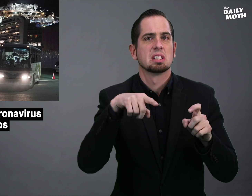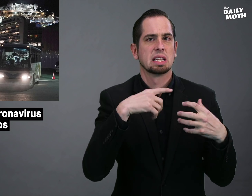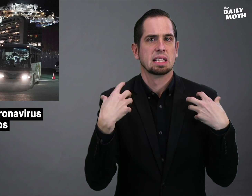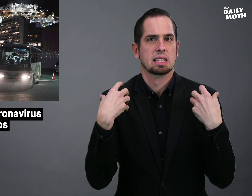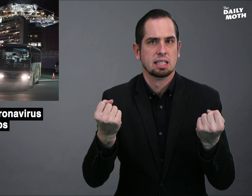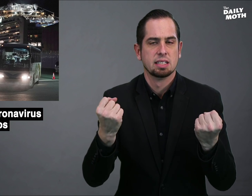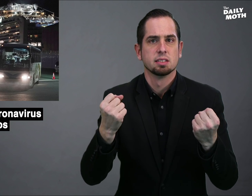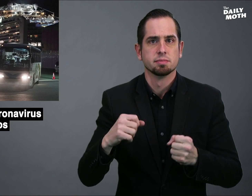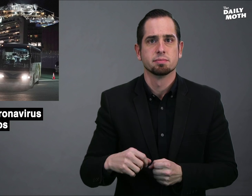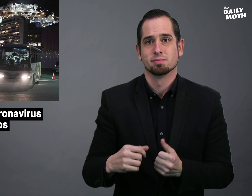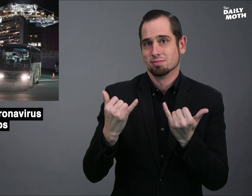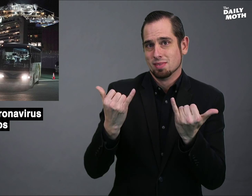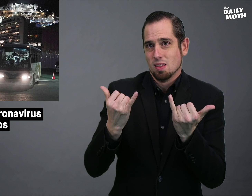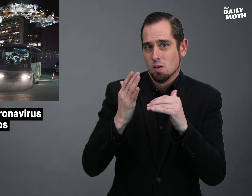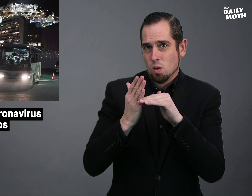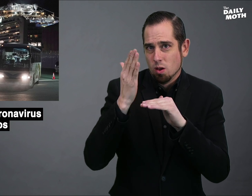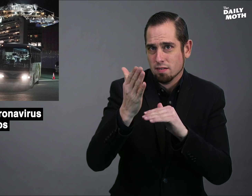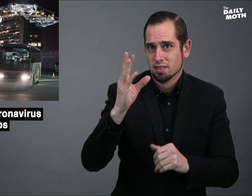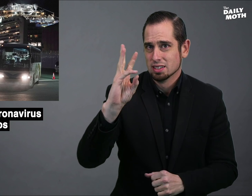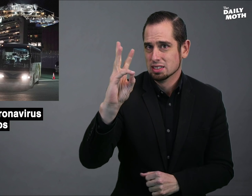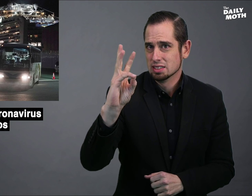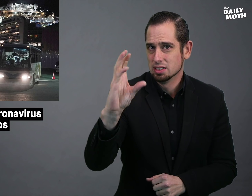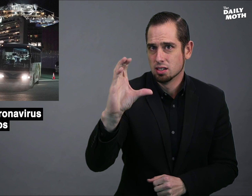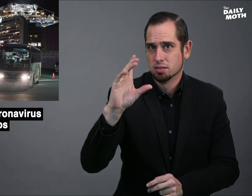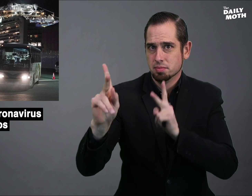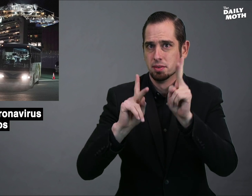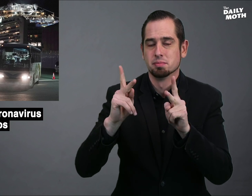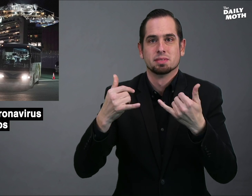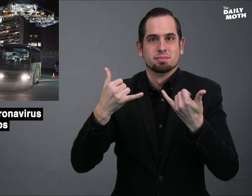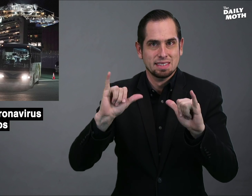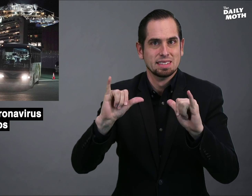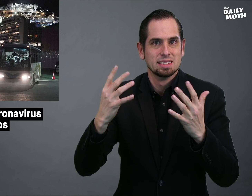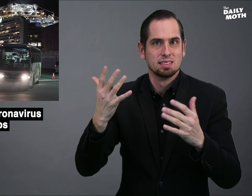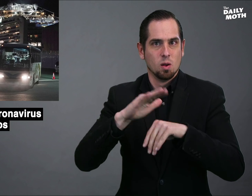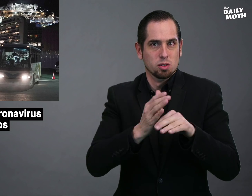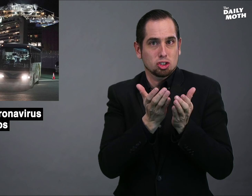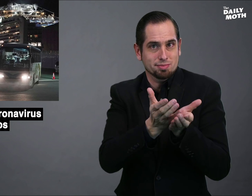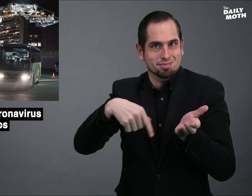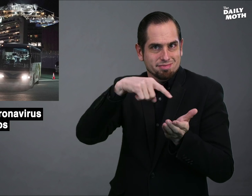to be healthy. There are over 600 people who are infected who are still